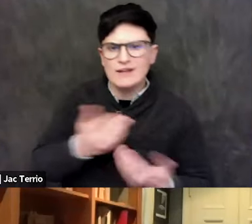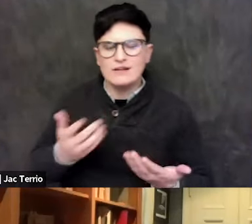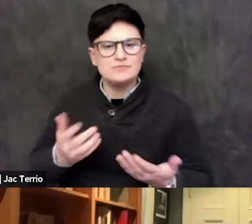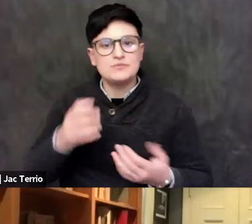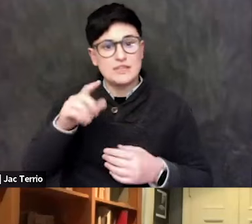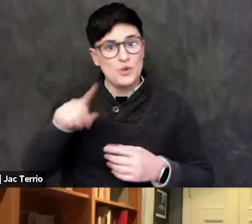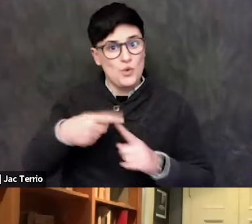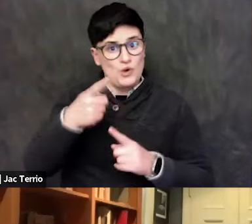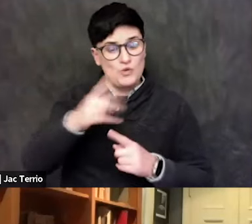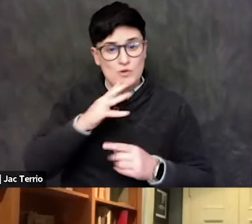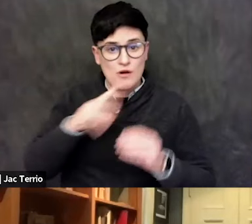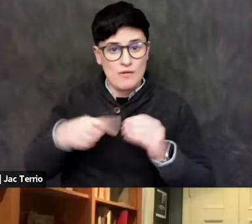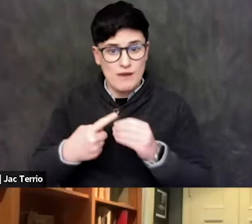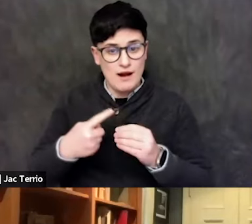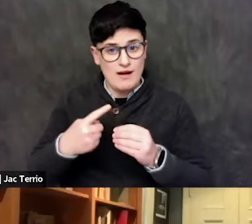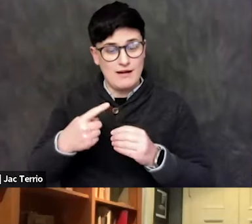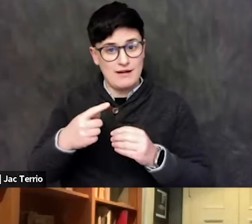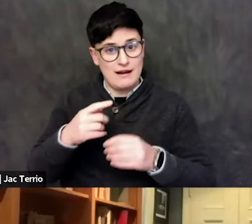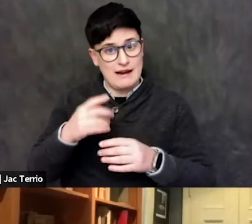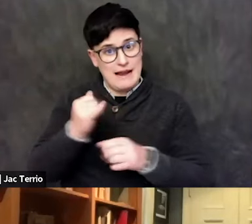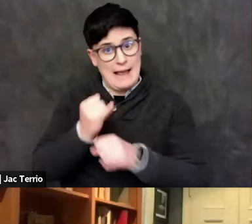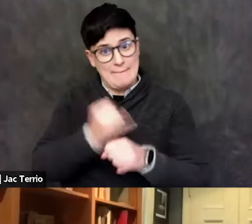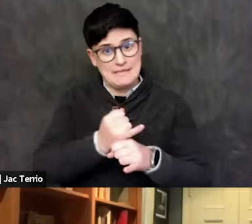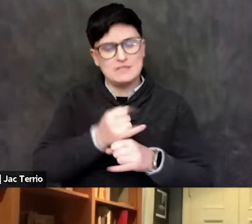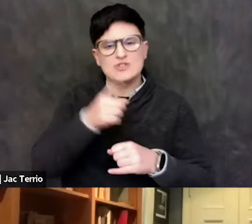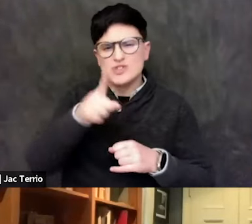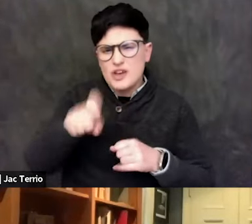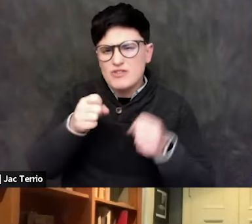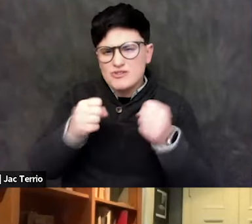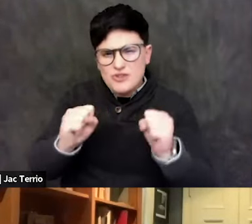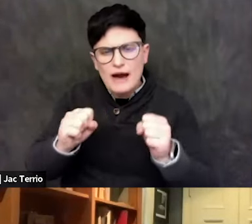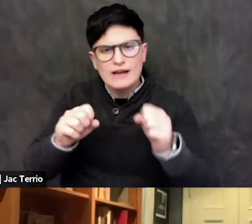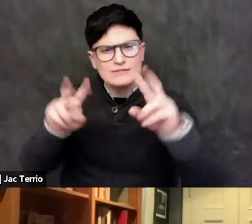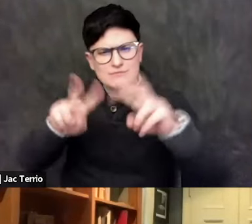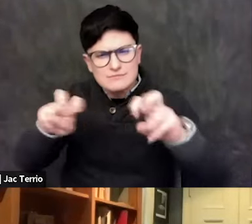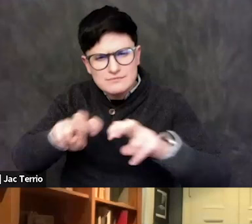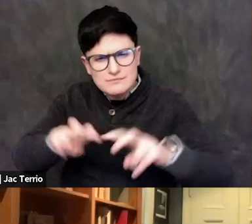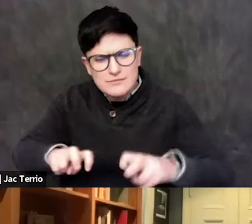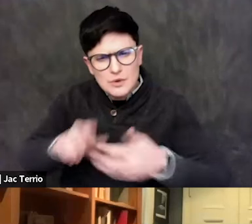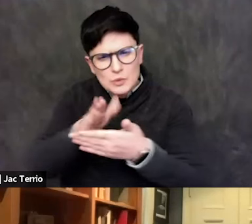the thing to me is to try to break down that binary to show it's more complicated.